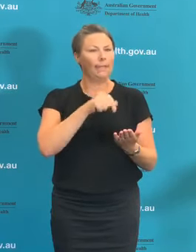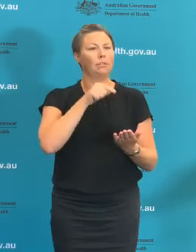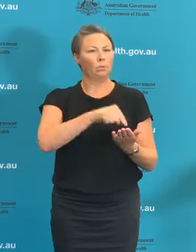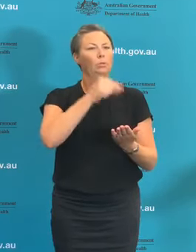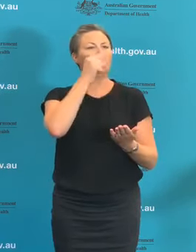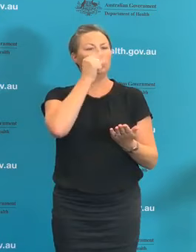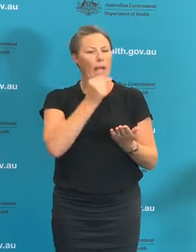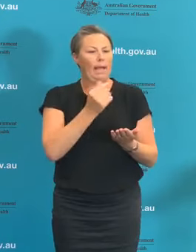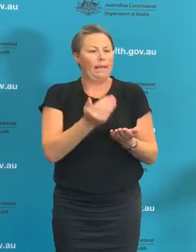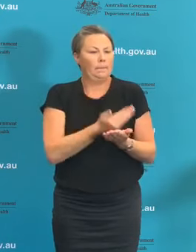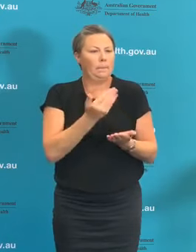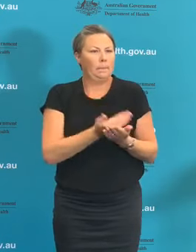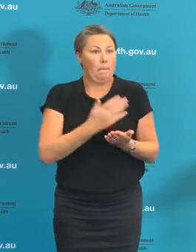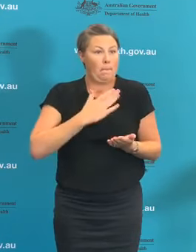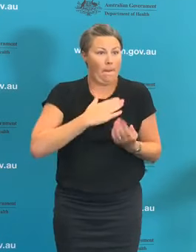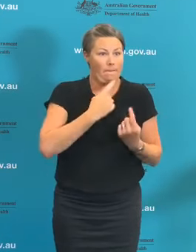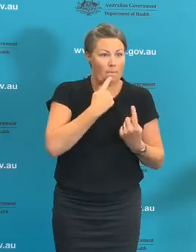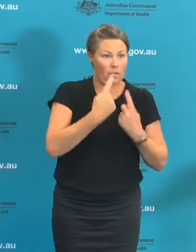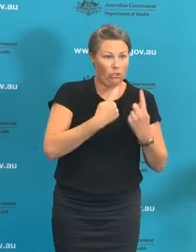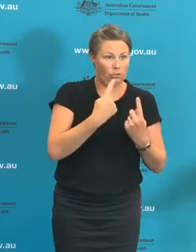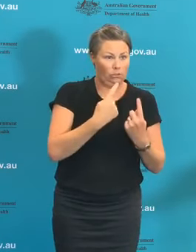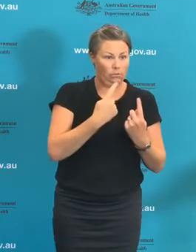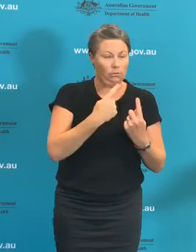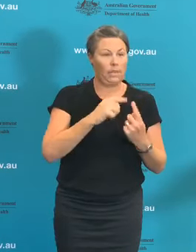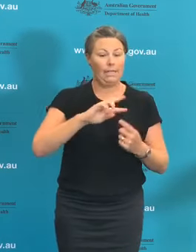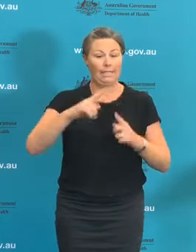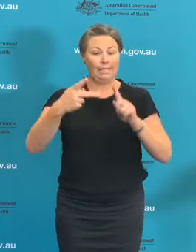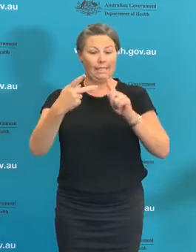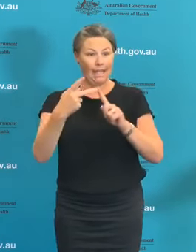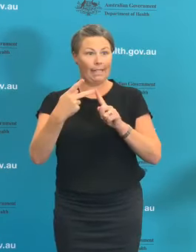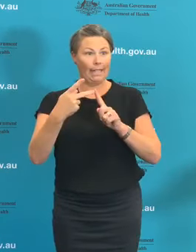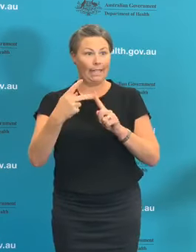Health Authority to say you have COVID-19 you then have to release that local